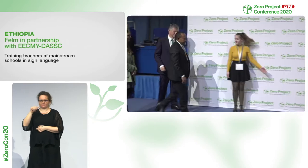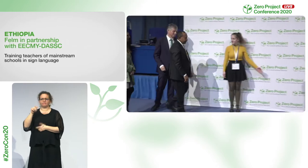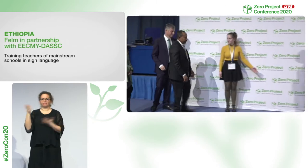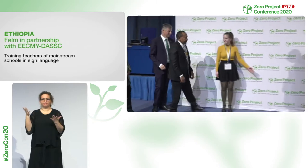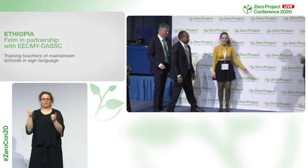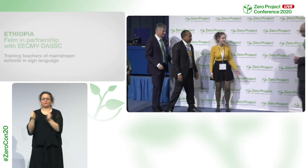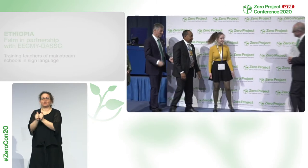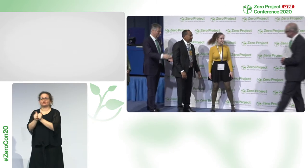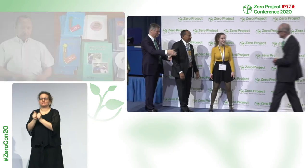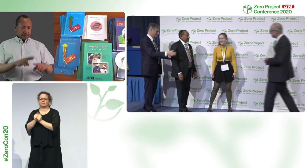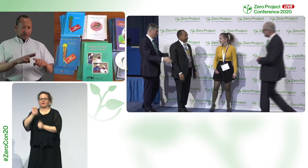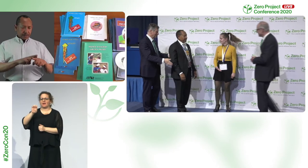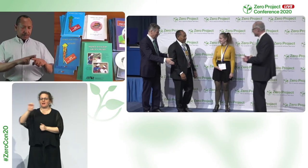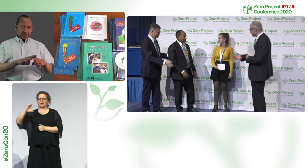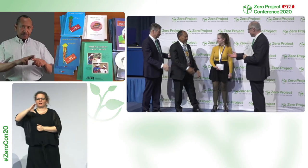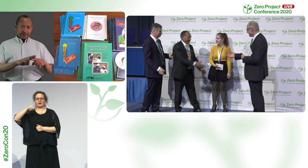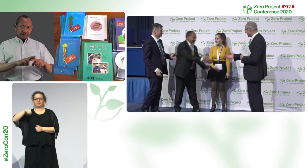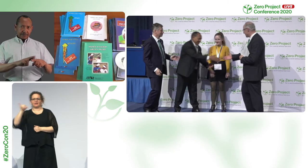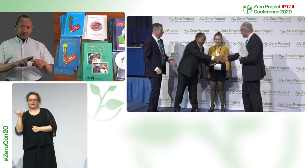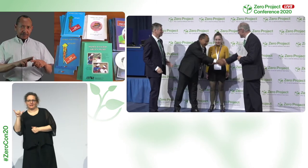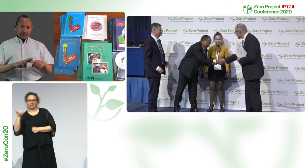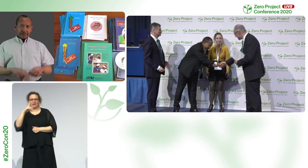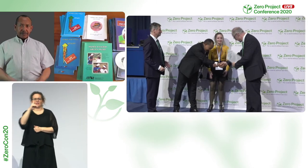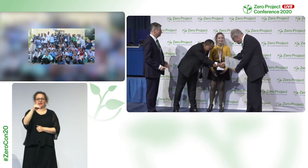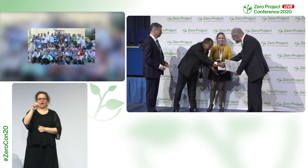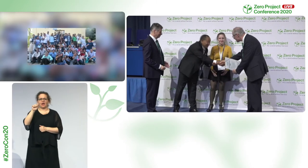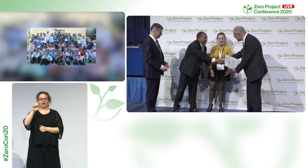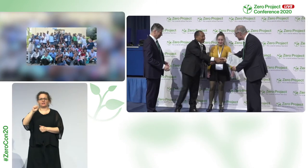as a C for their project in Ethiopia. Feldman an NGO